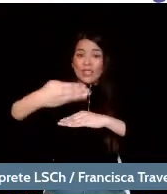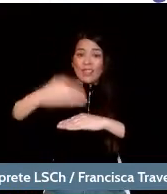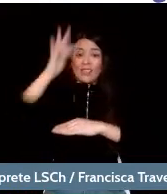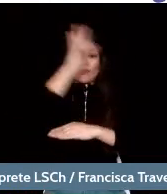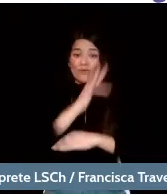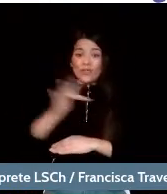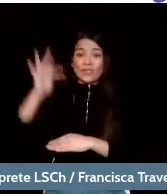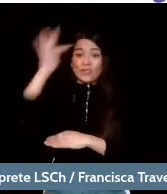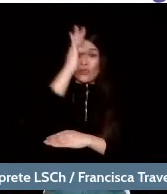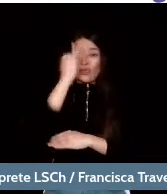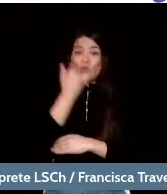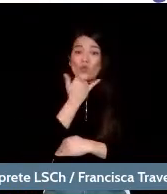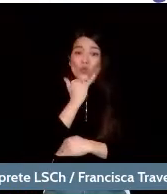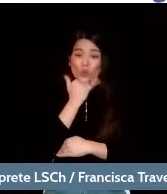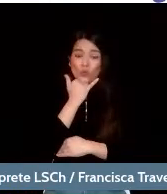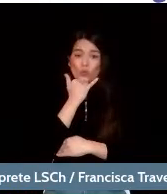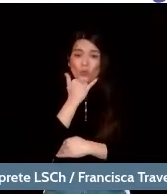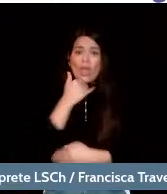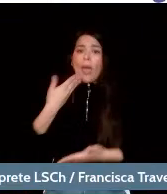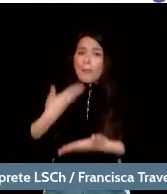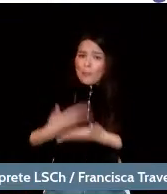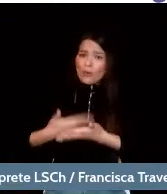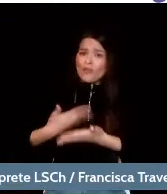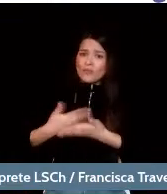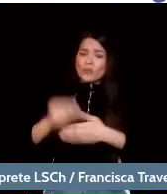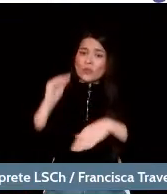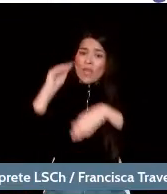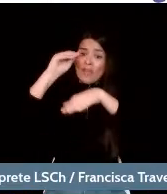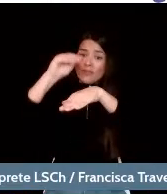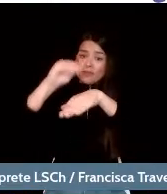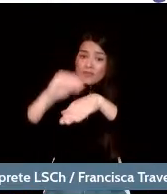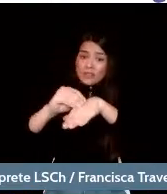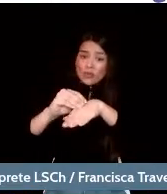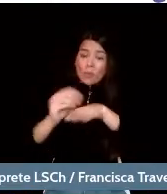I would like to mention that for all following meetings,